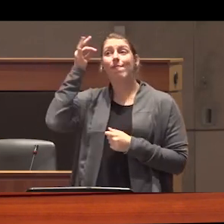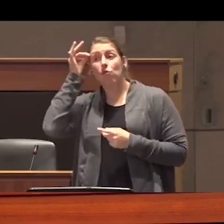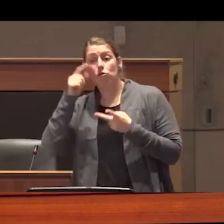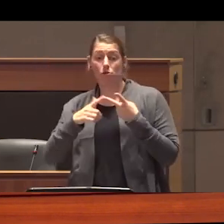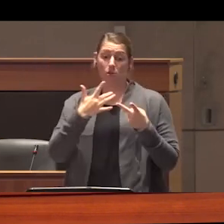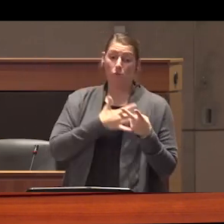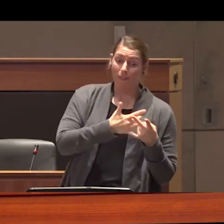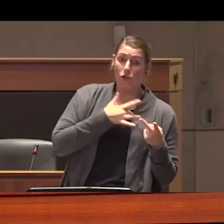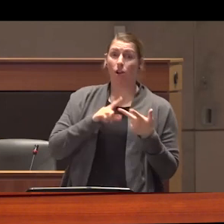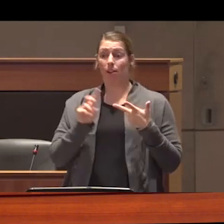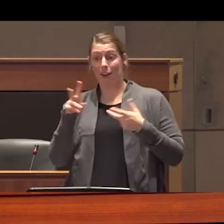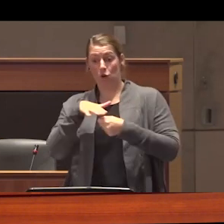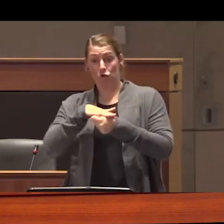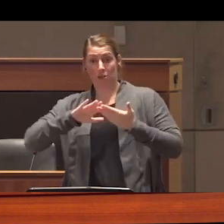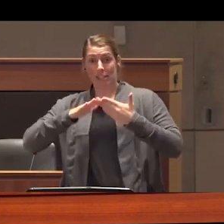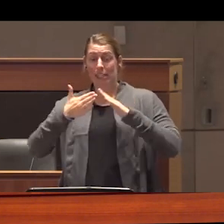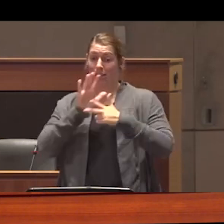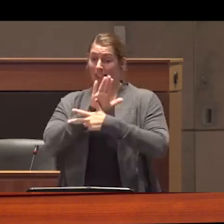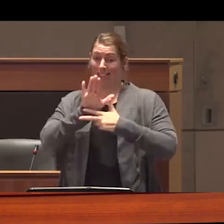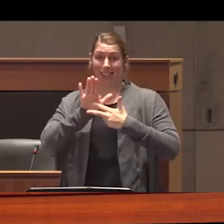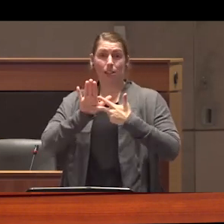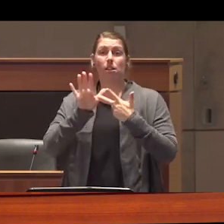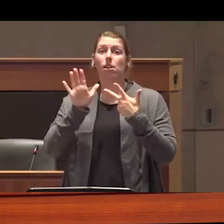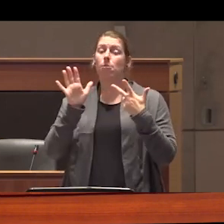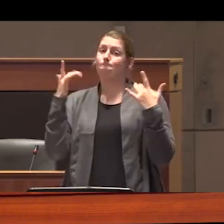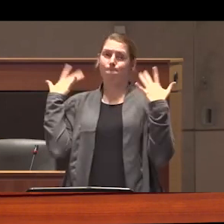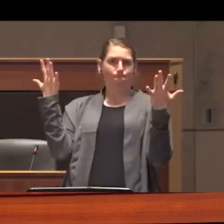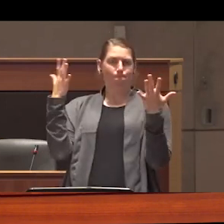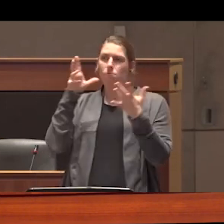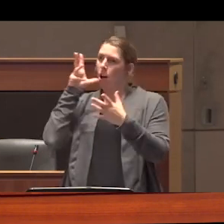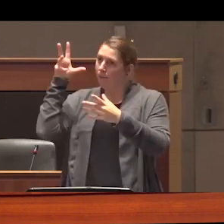or our Vancouver Municipal one have joined a growing international call for an immediate